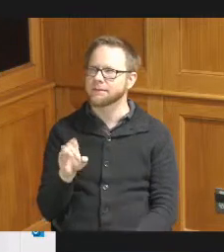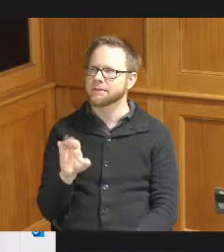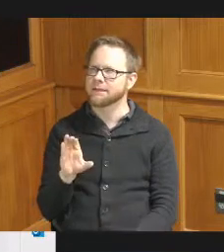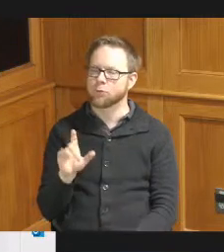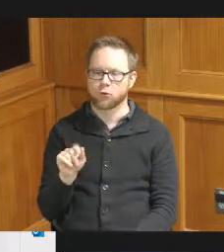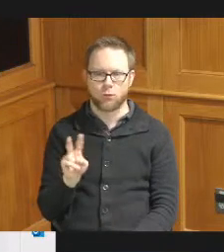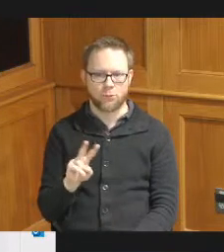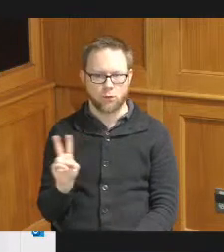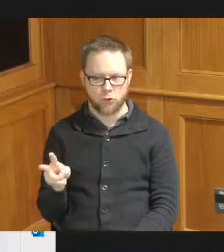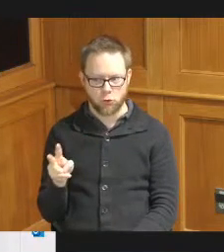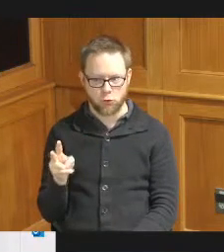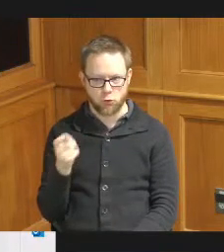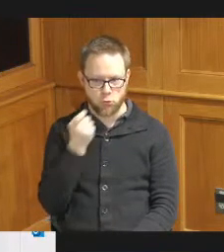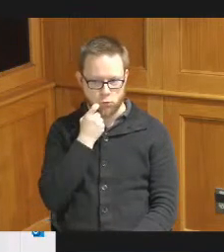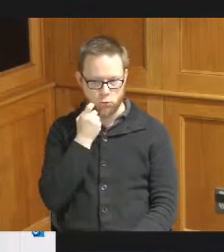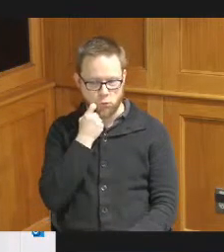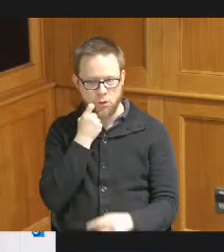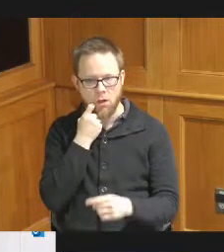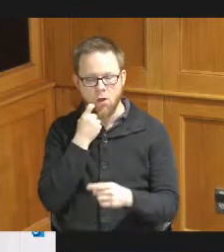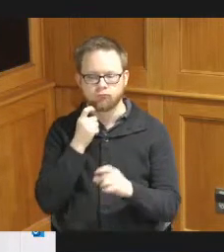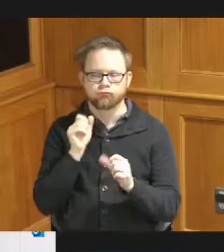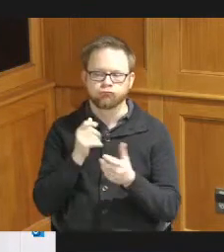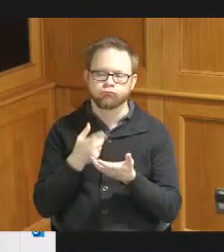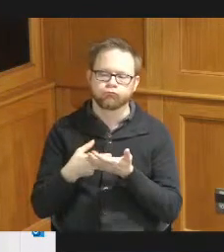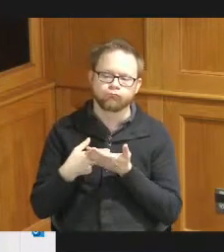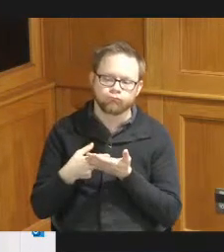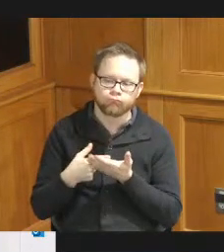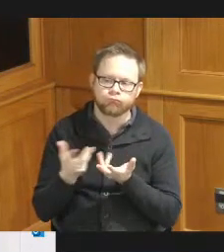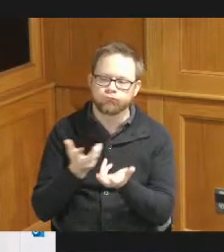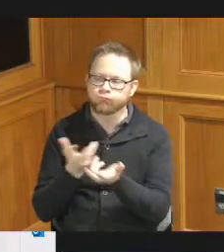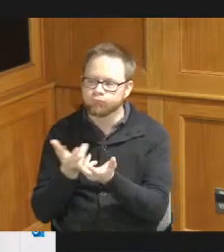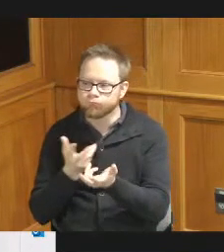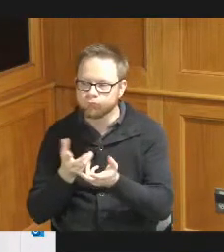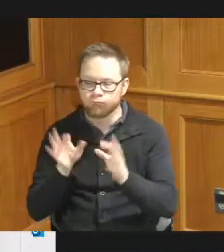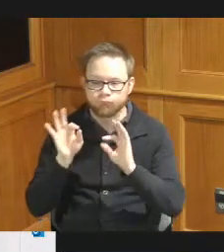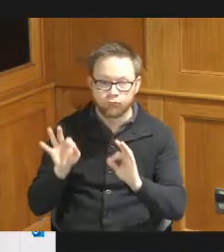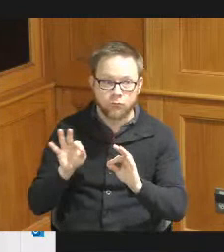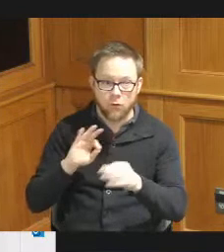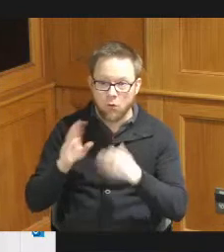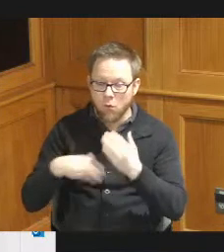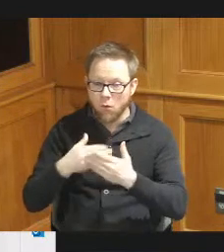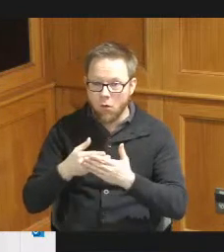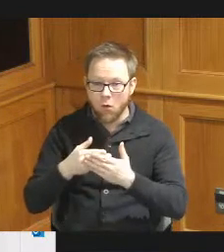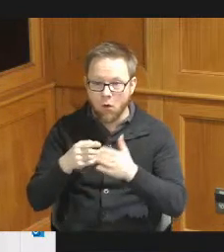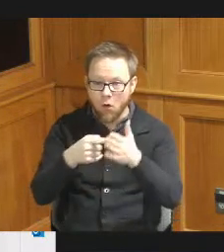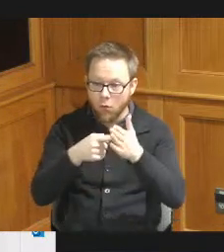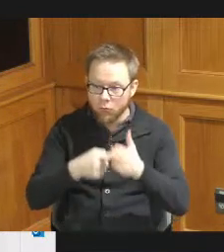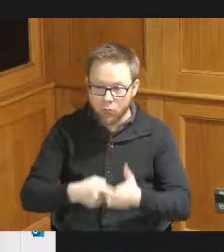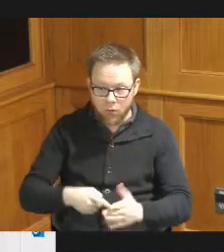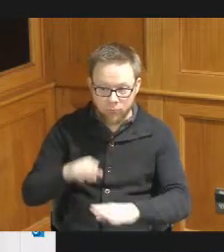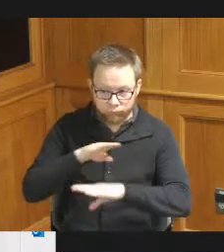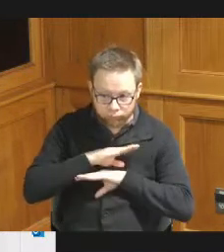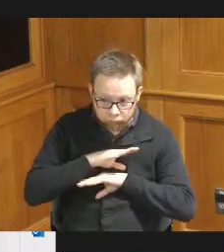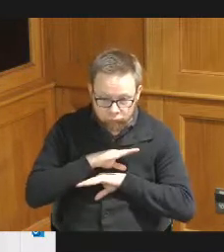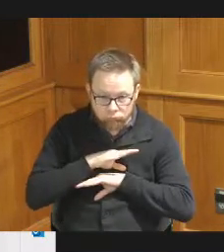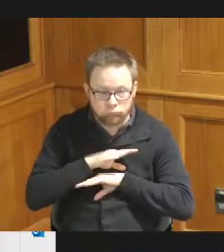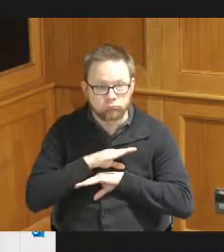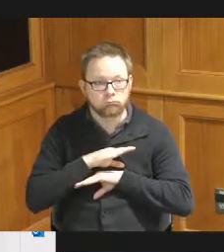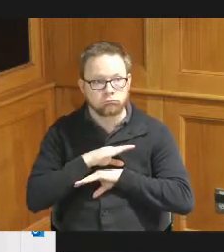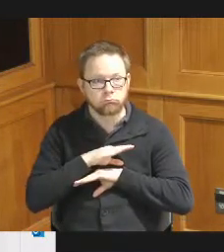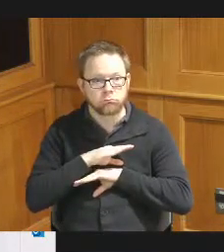to work with them to ensure that they meet all of the following requirements as required by hug